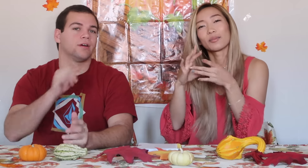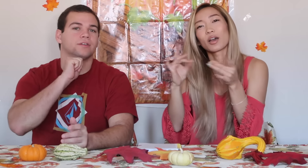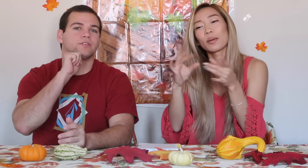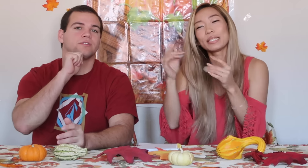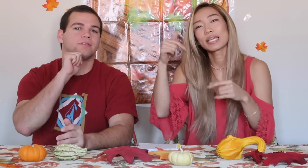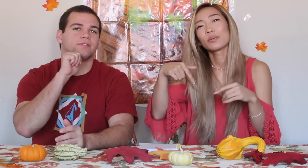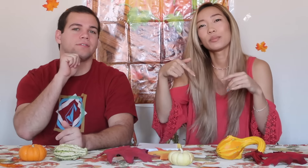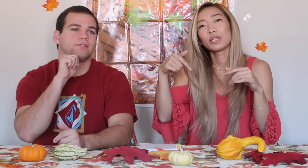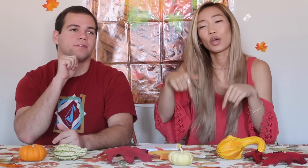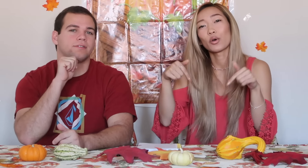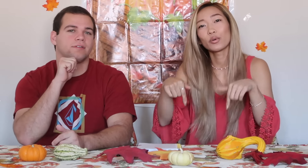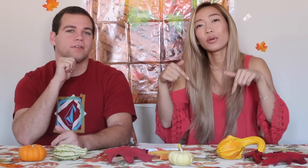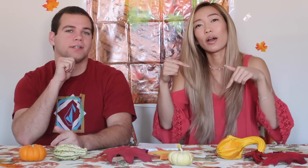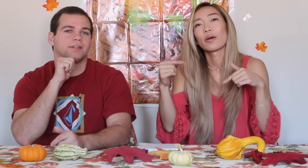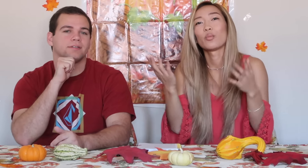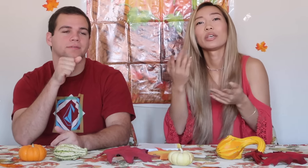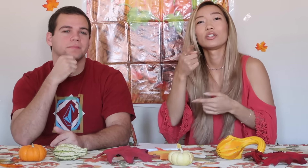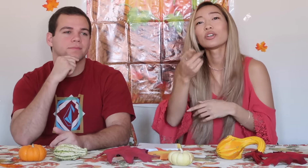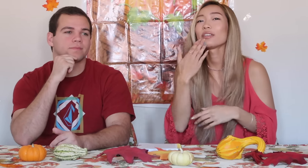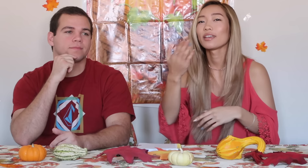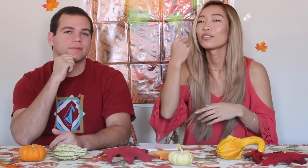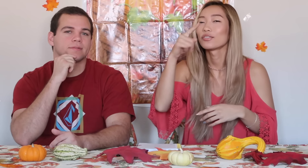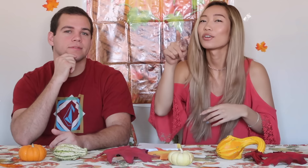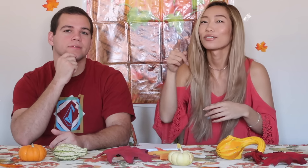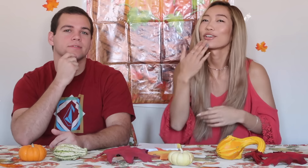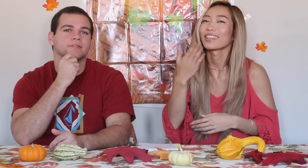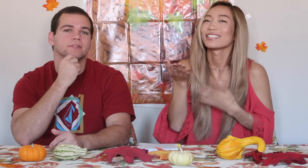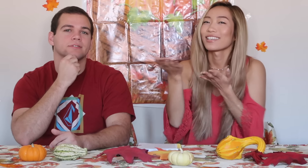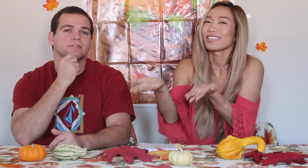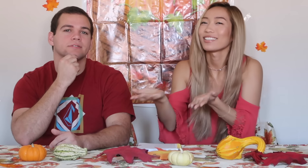Comment down below what you're thankful for for Thanksgiving